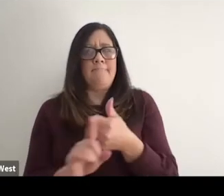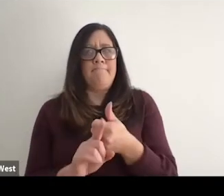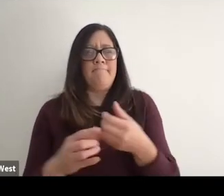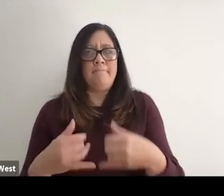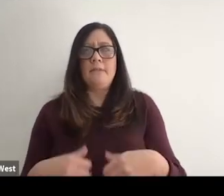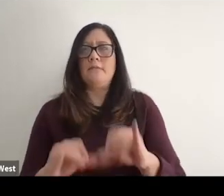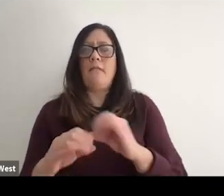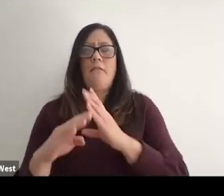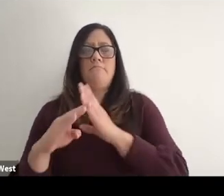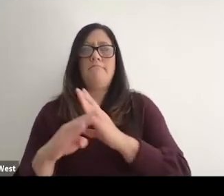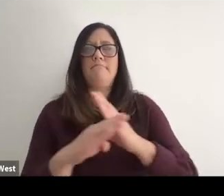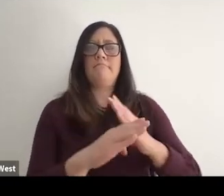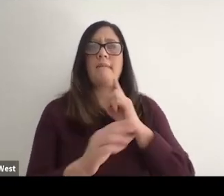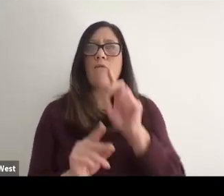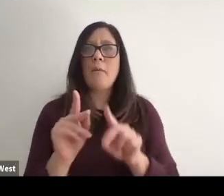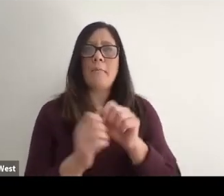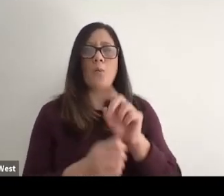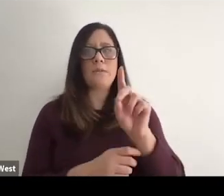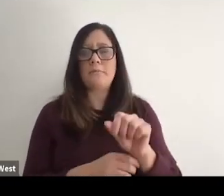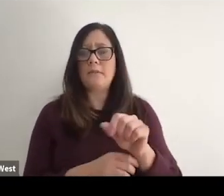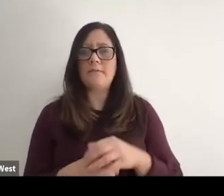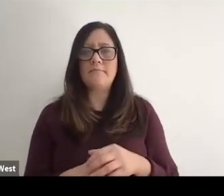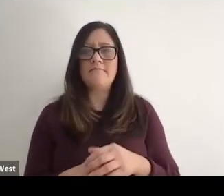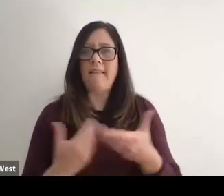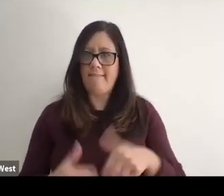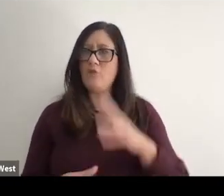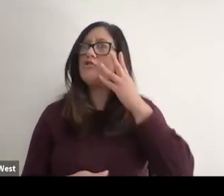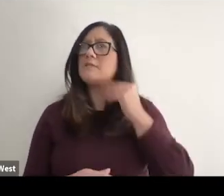system still presents a multitude of barriers to people with disabilities.